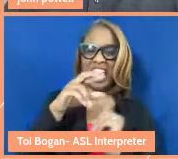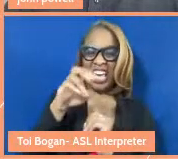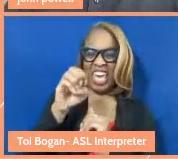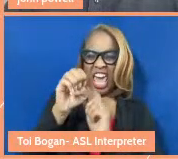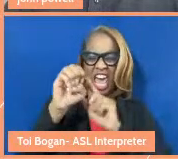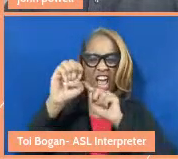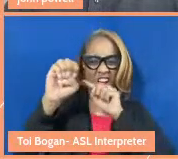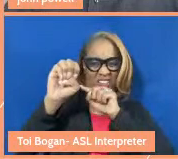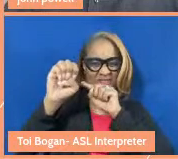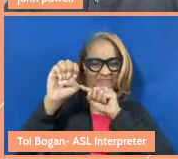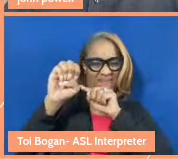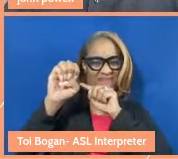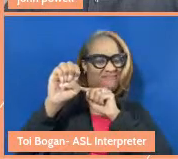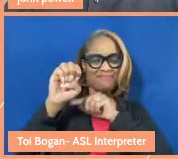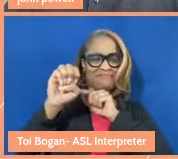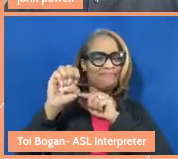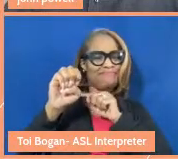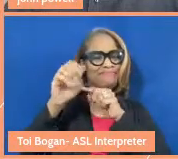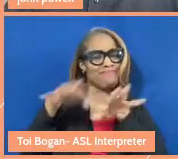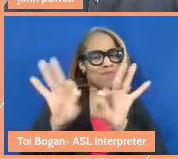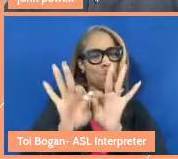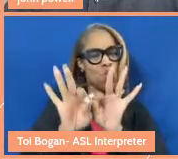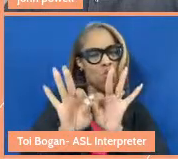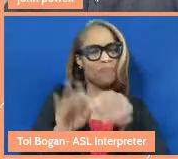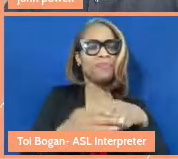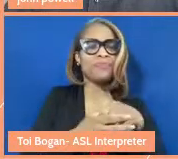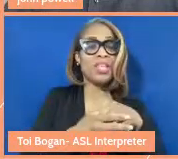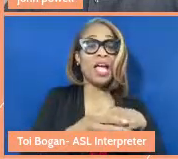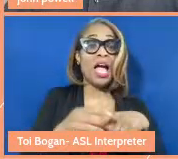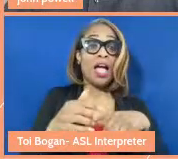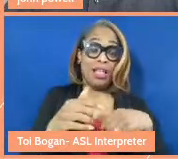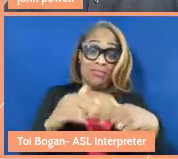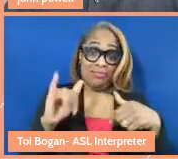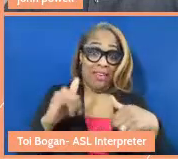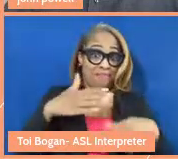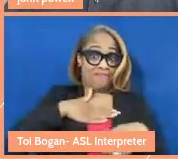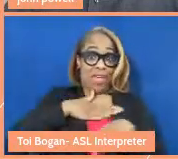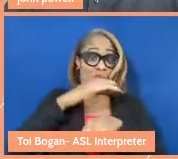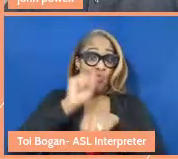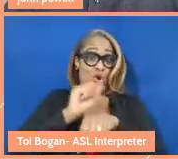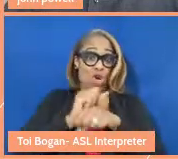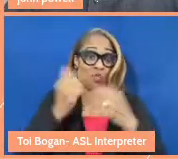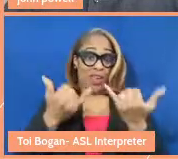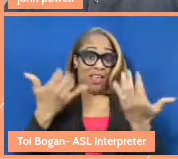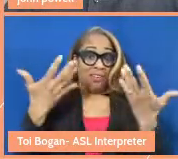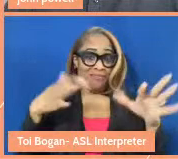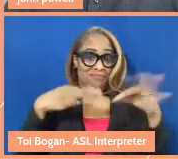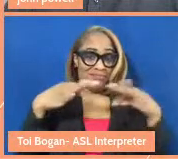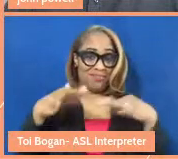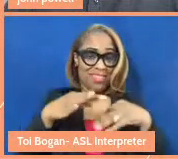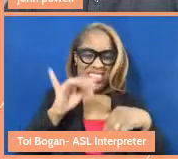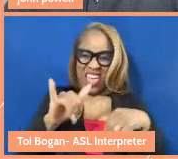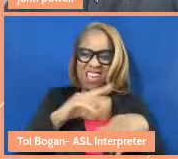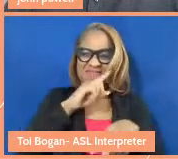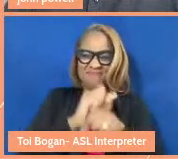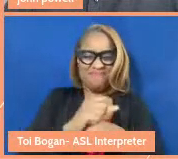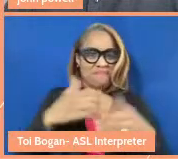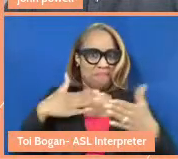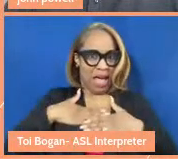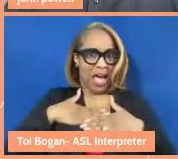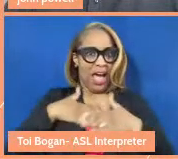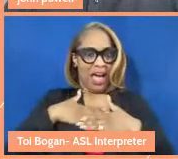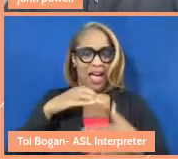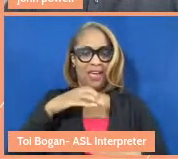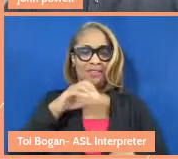what he does. As I explain, honestly, care is my work right now, so there's that. But there's also,